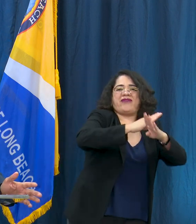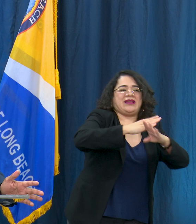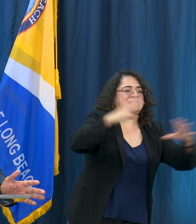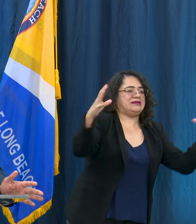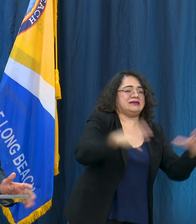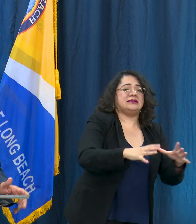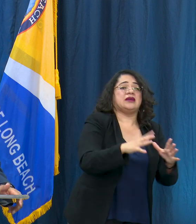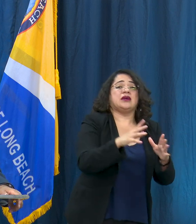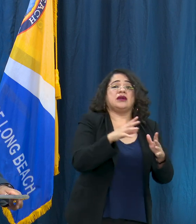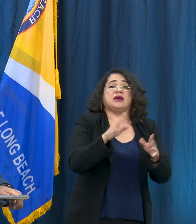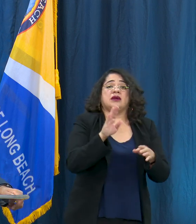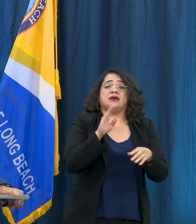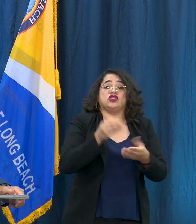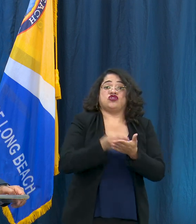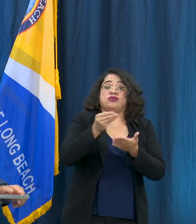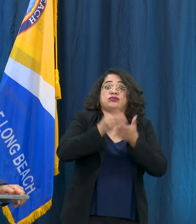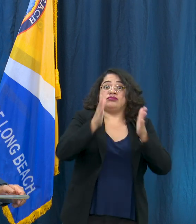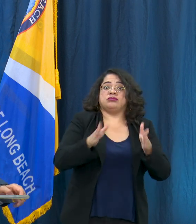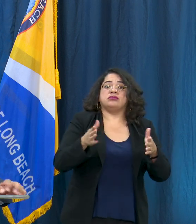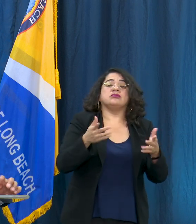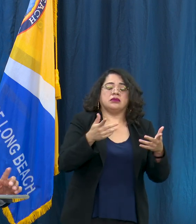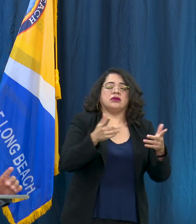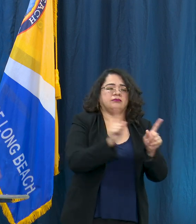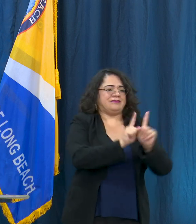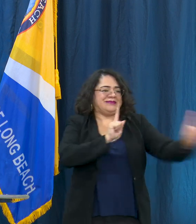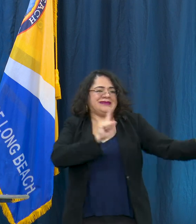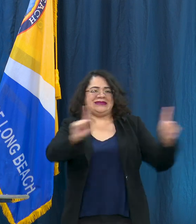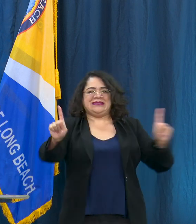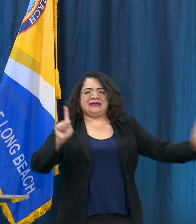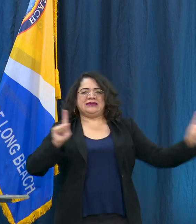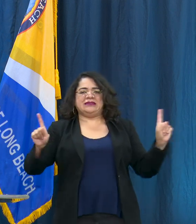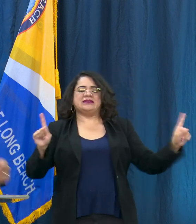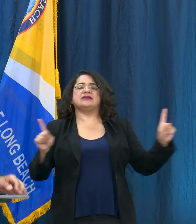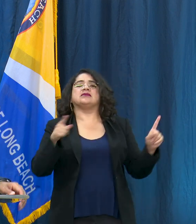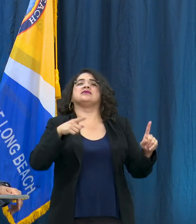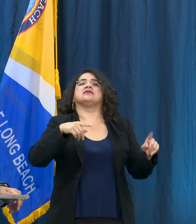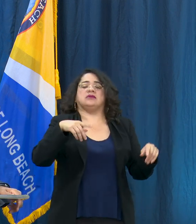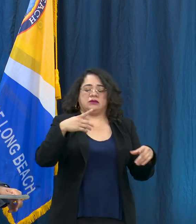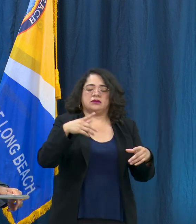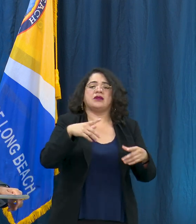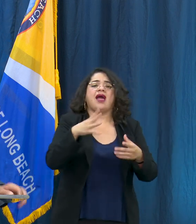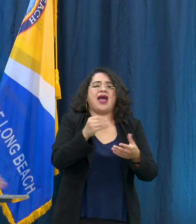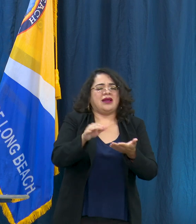at least 6 feet apart, and gives you a pointers on sanitation. You can